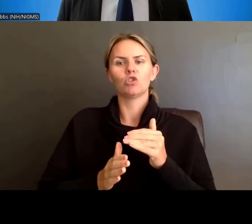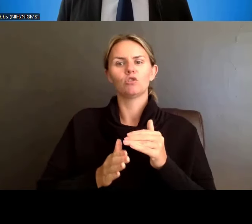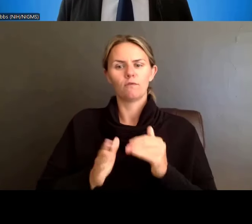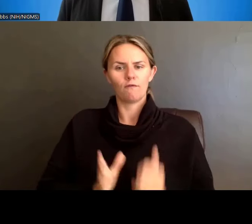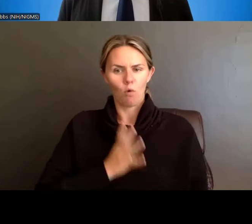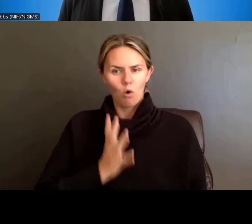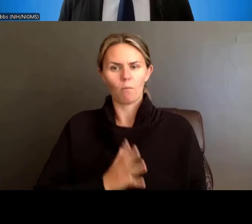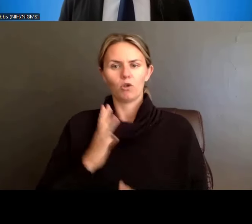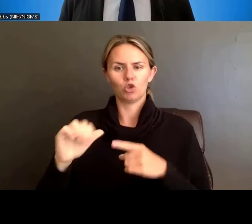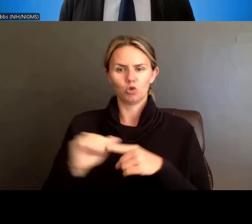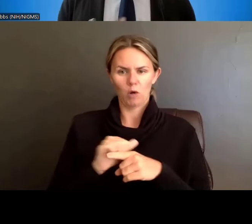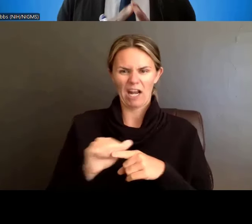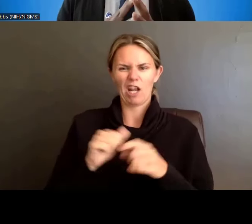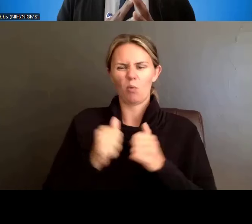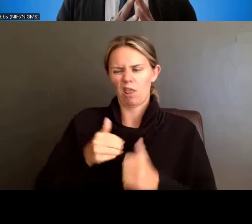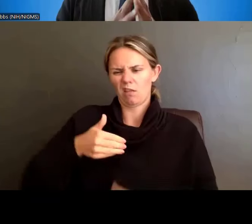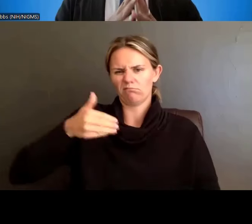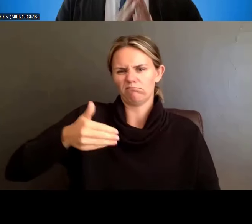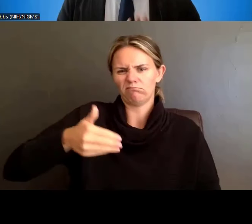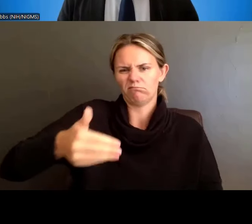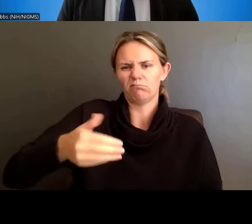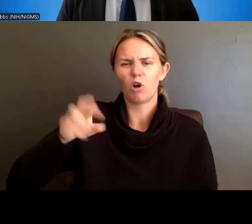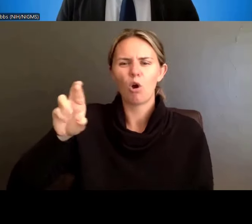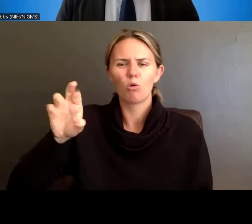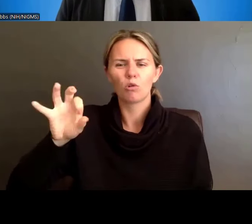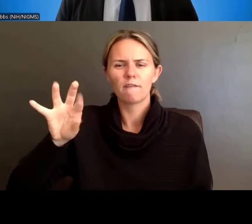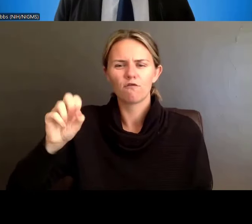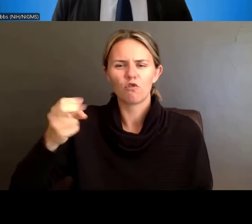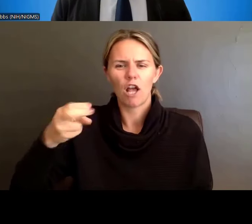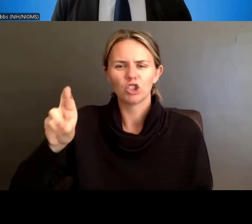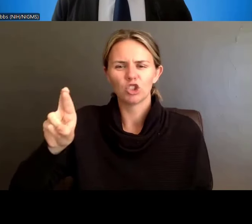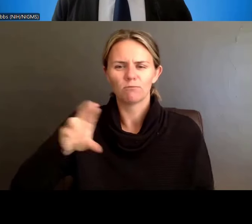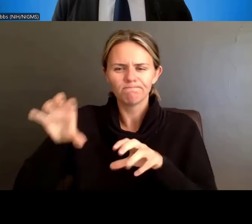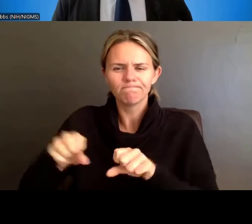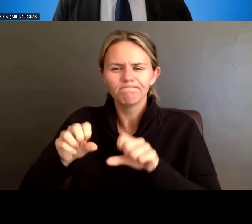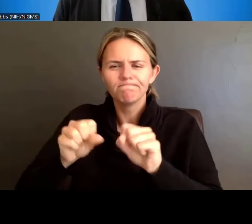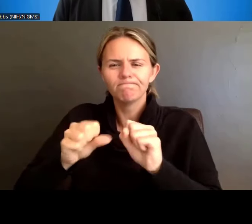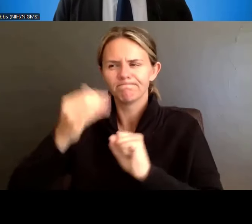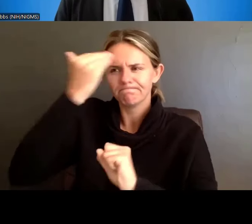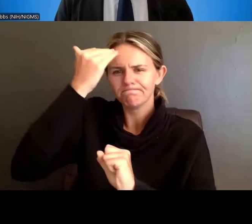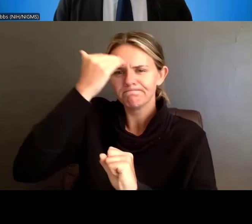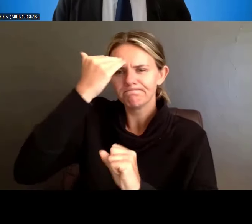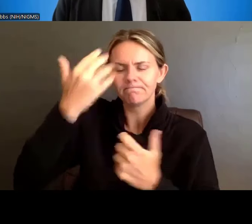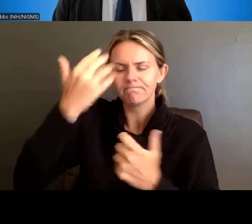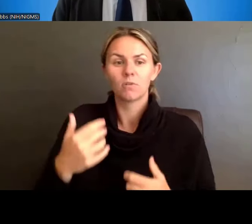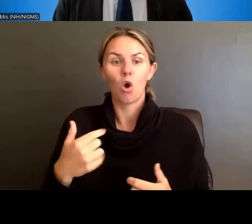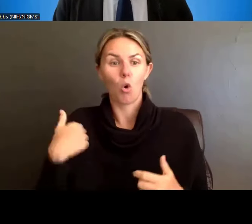We are not laying out what it has to be, we're just saying, relevant to the goals of the program,